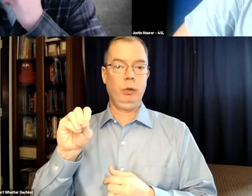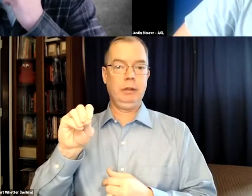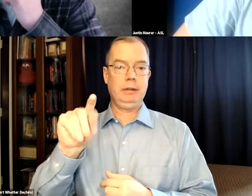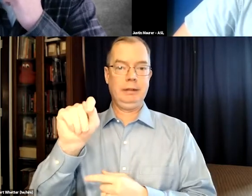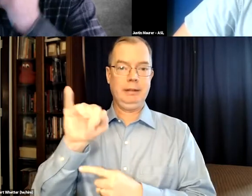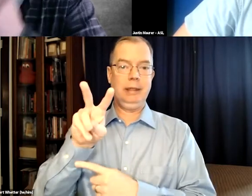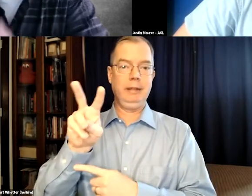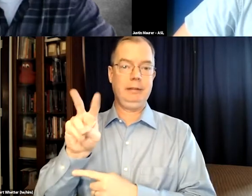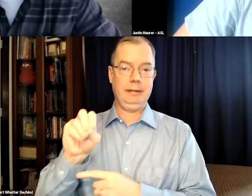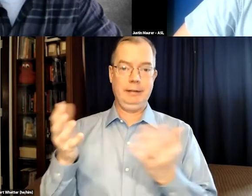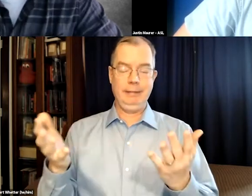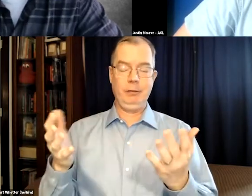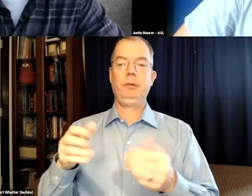And so I had TiVo,